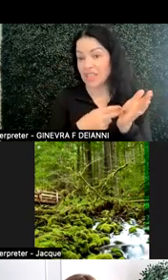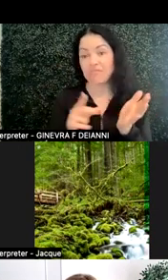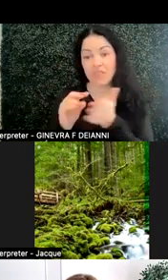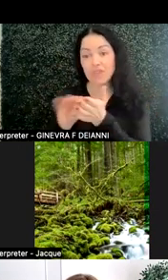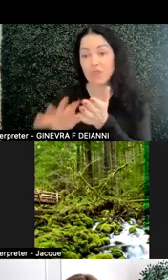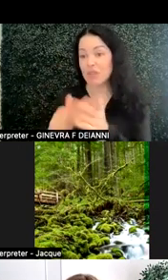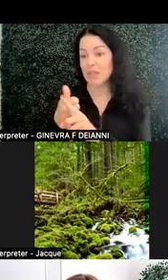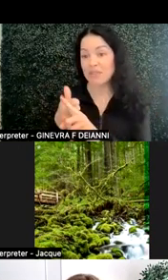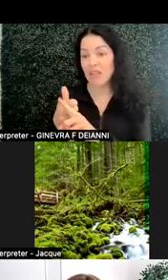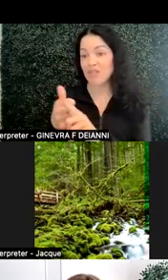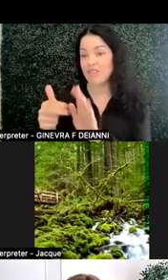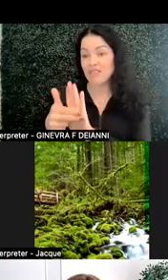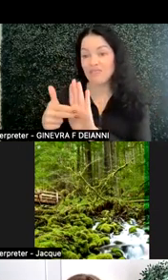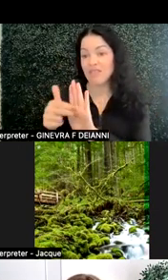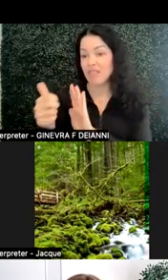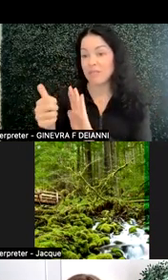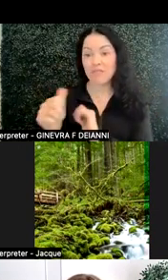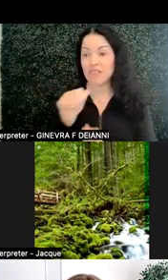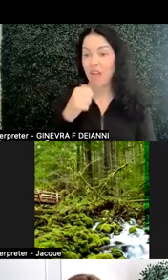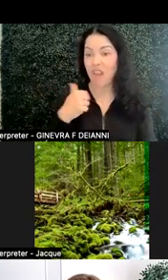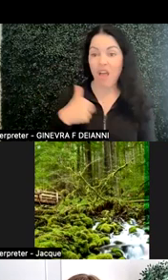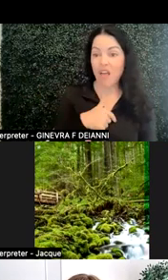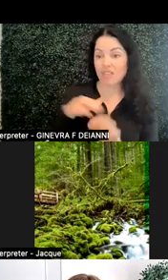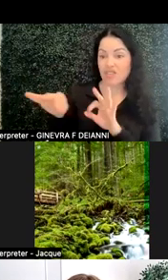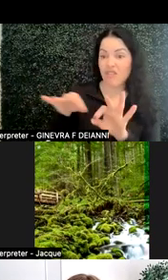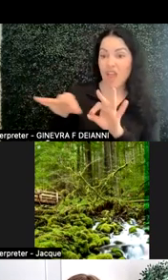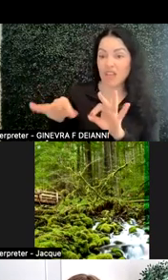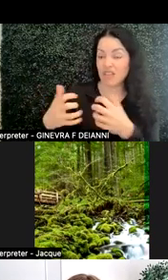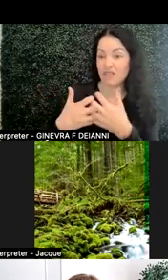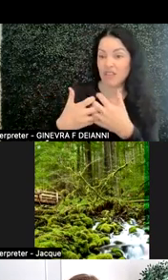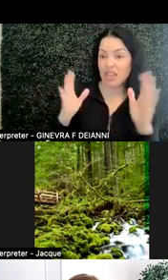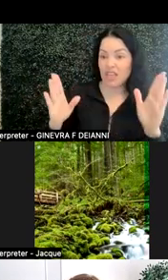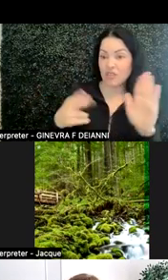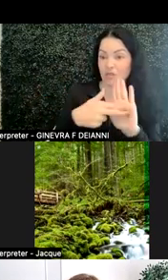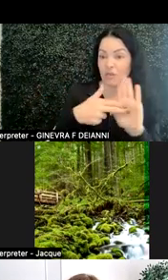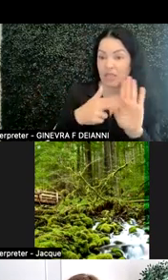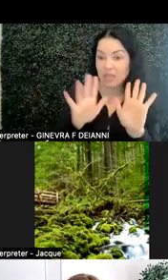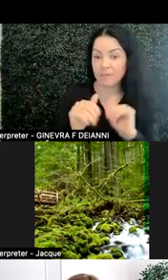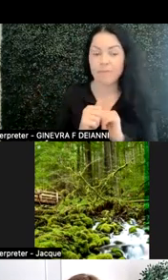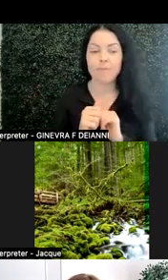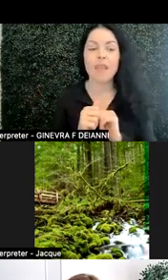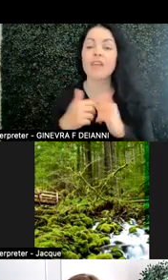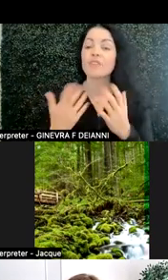not by us. So here's some things on what they told us.